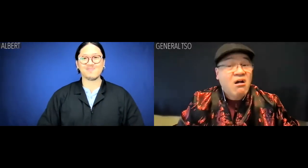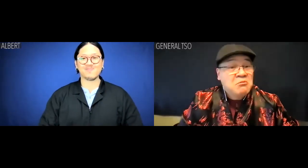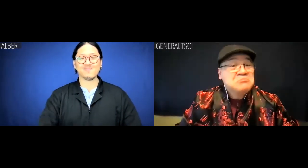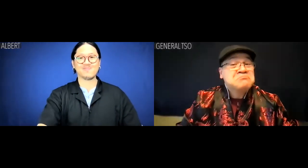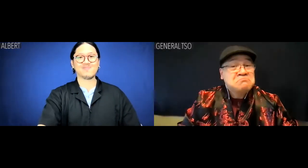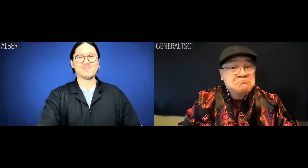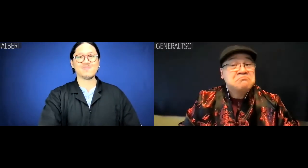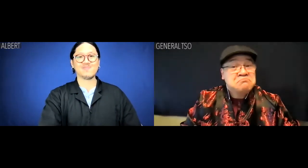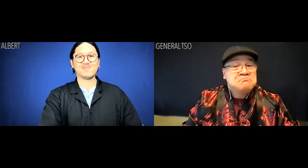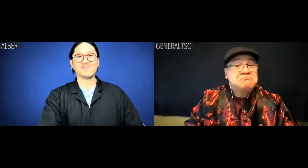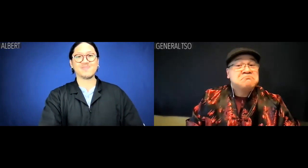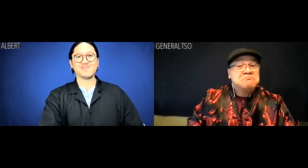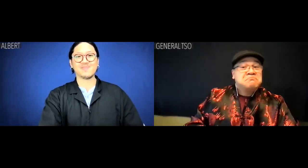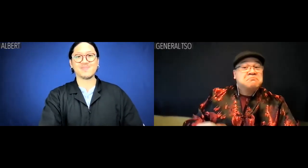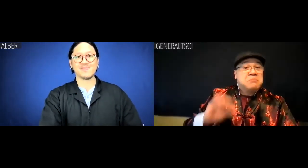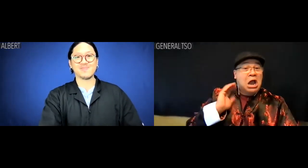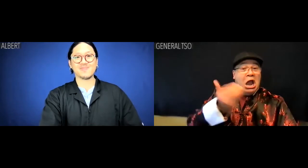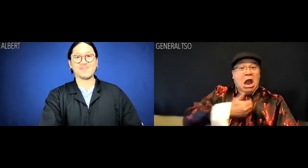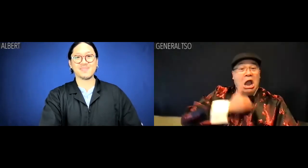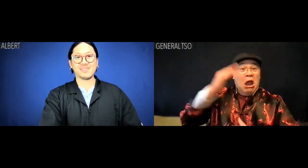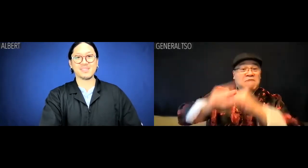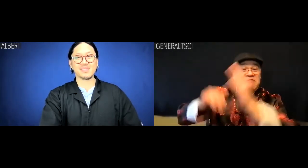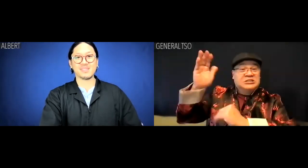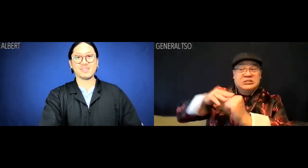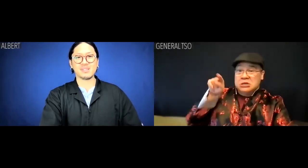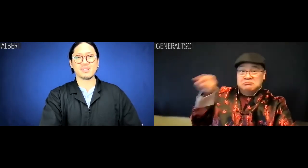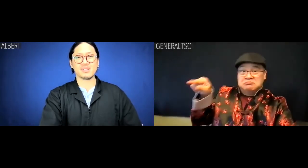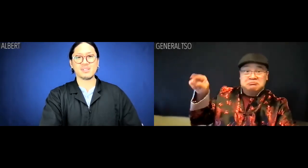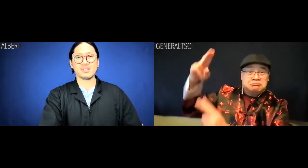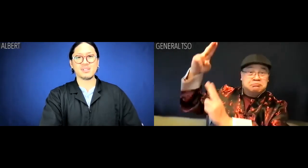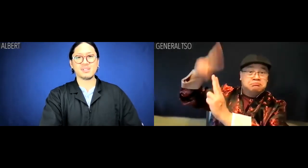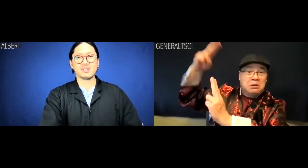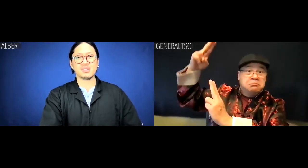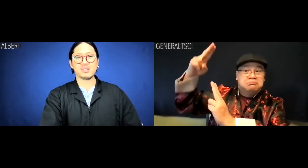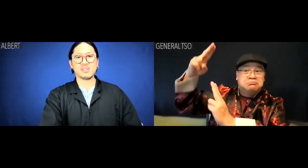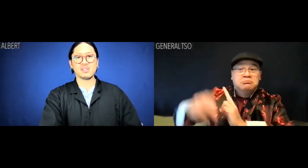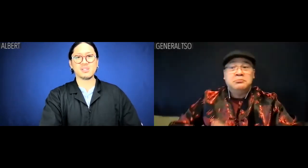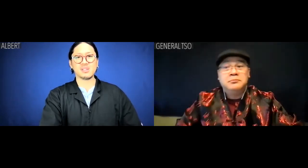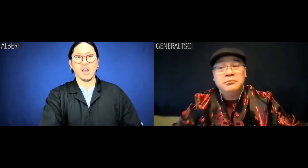General Tso: So was I. Our facilities are state of the art.